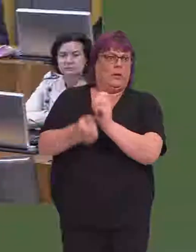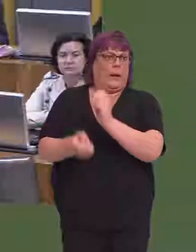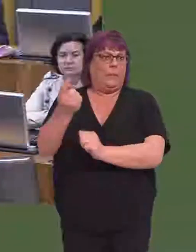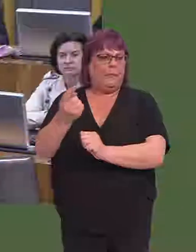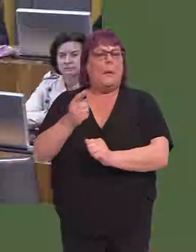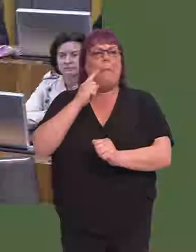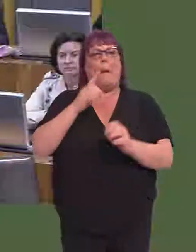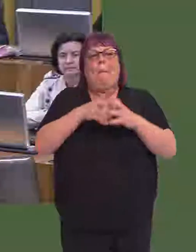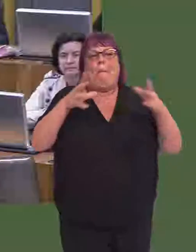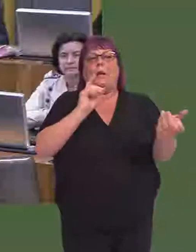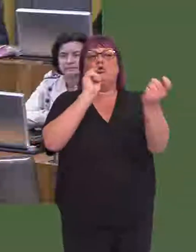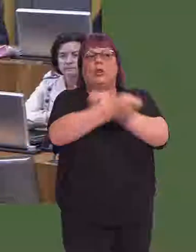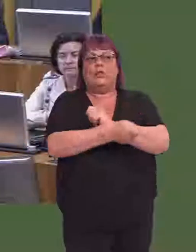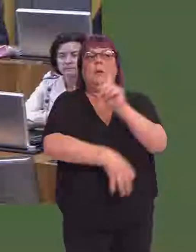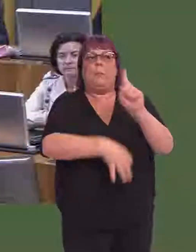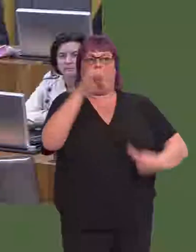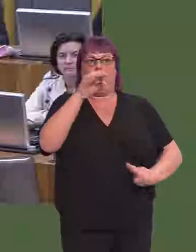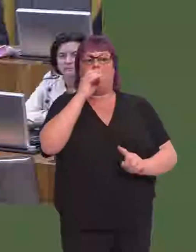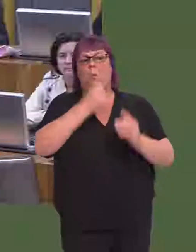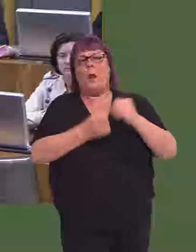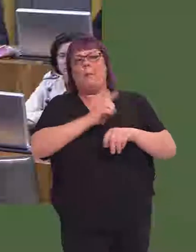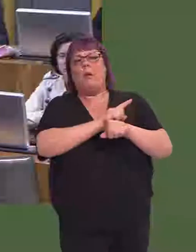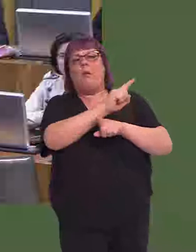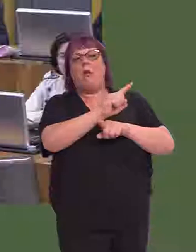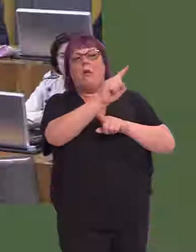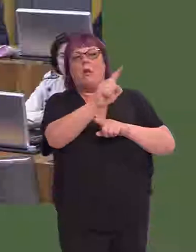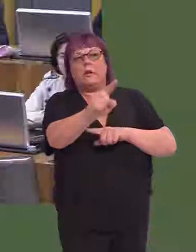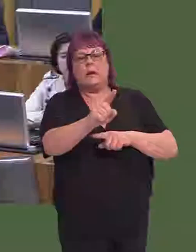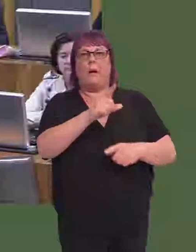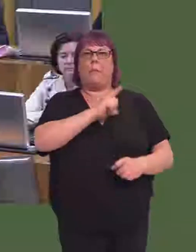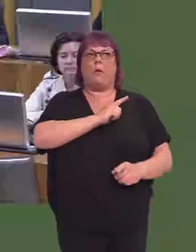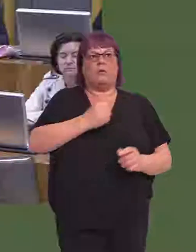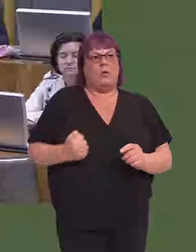to come a few years down the line, as we look at changing the nature of the lines through